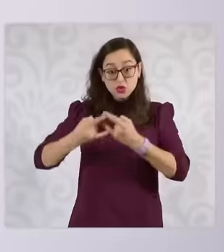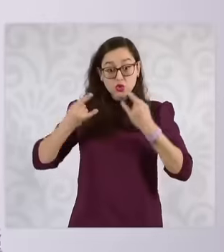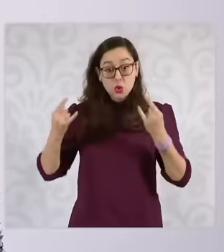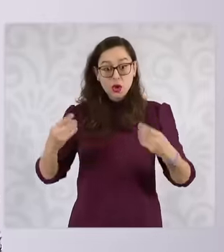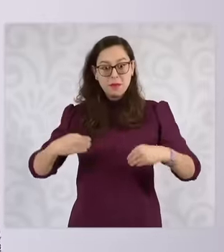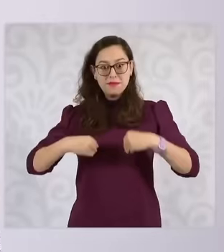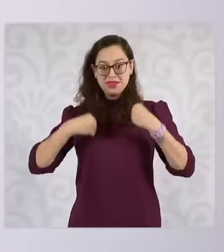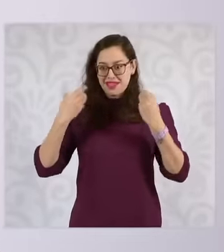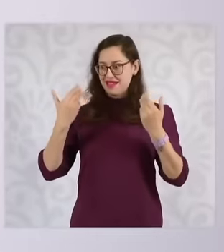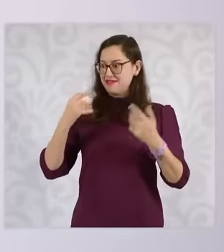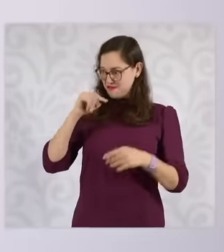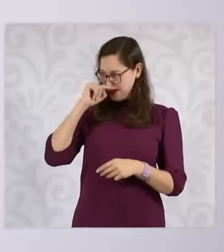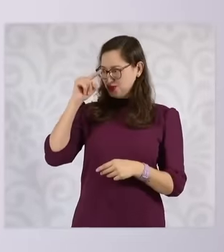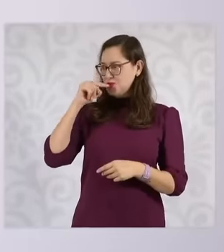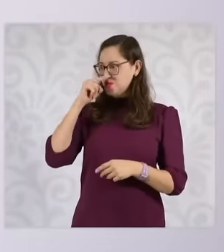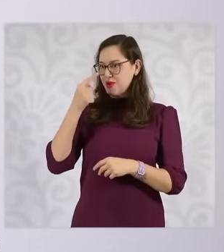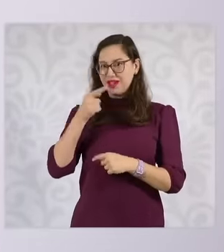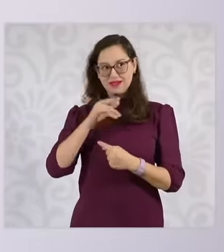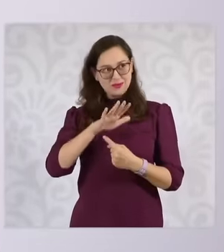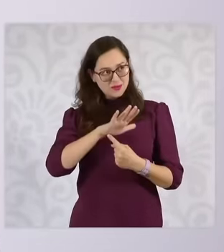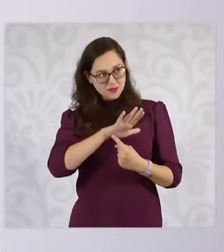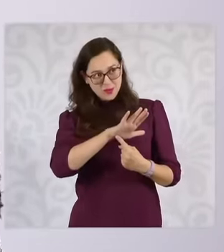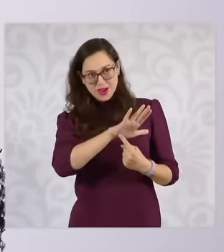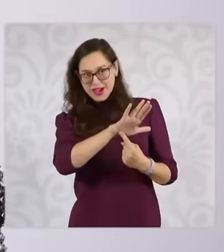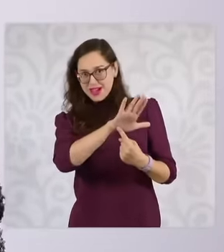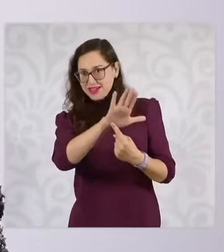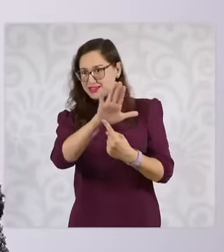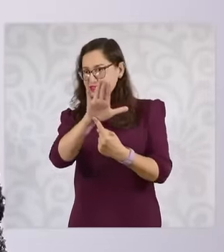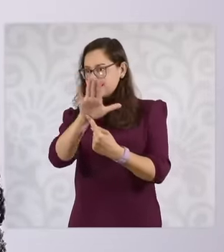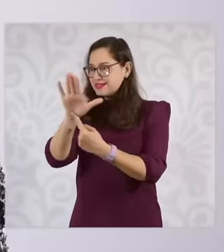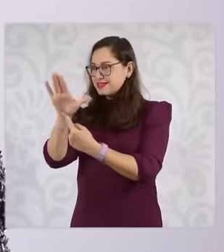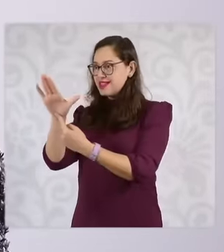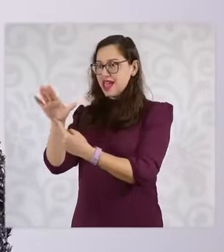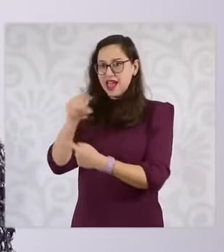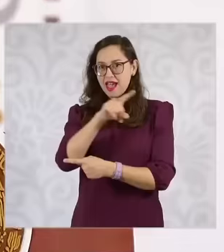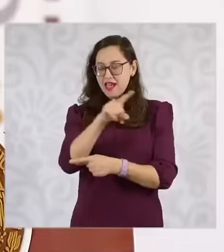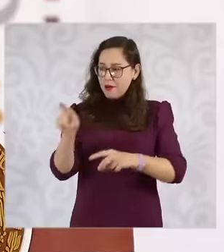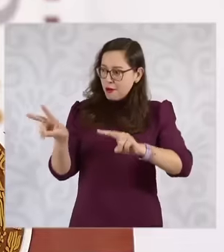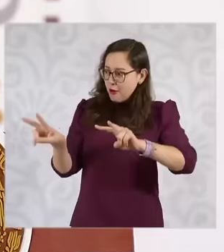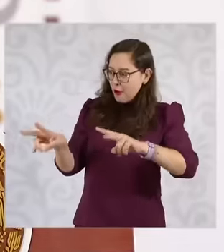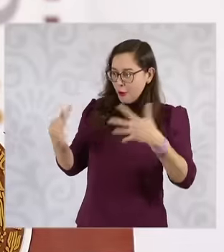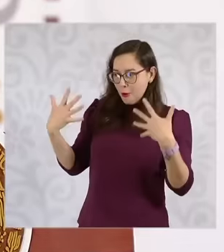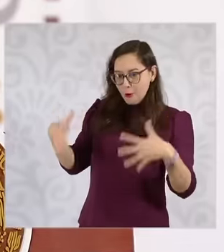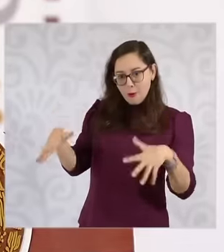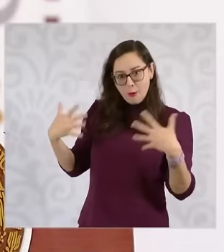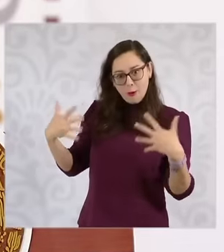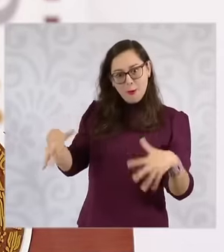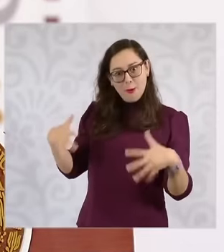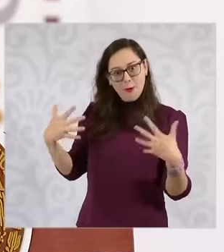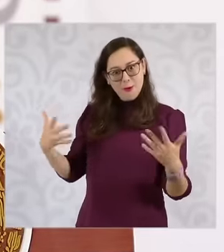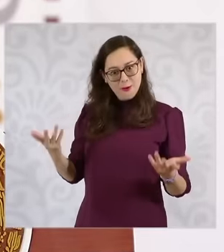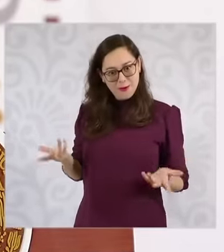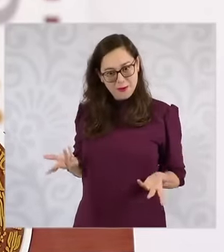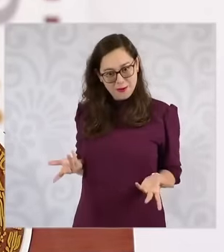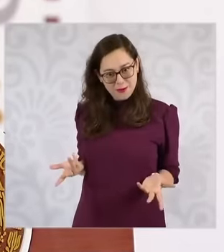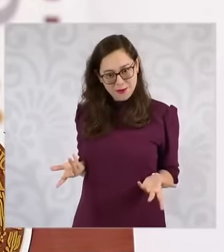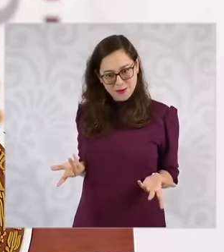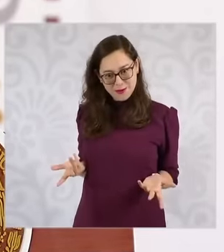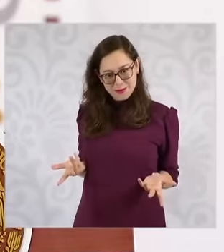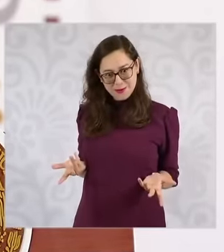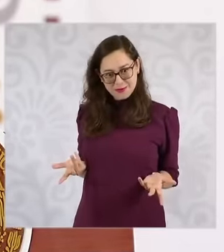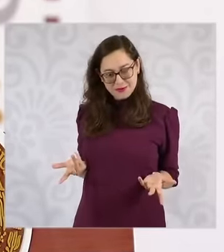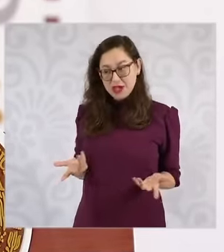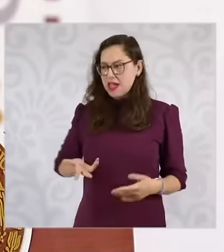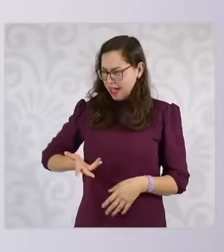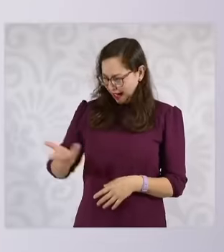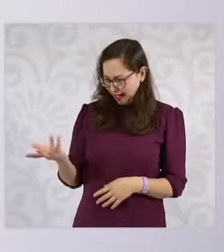to the citizens about their judicial career, say what they have done, the trials